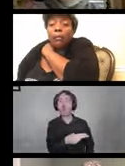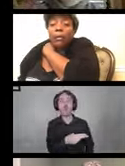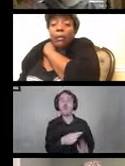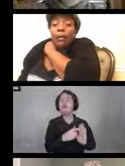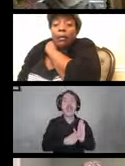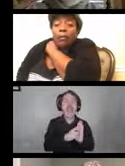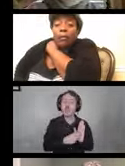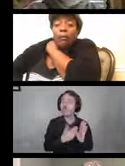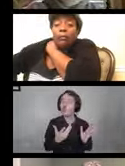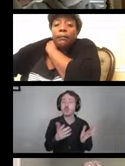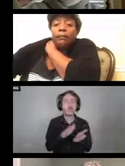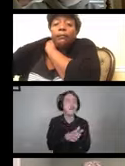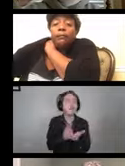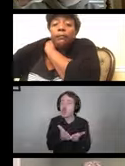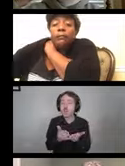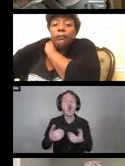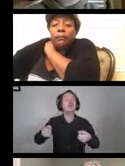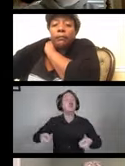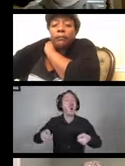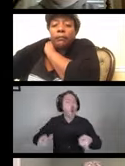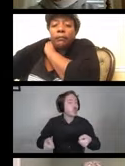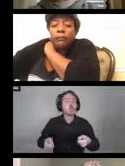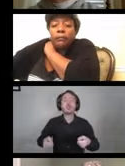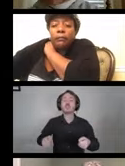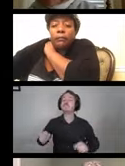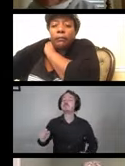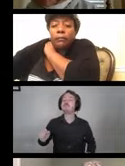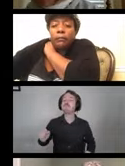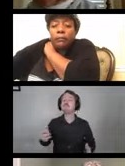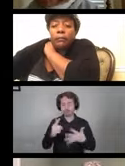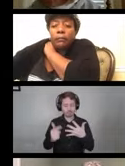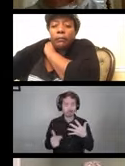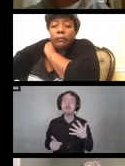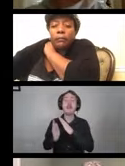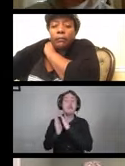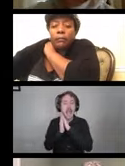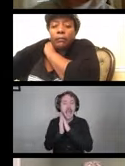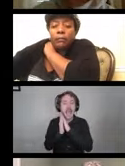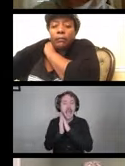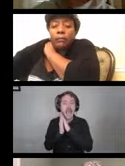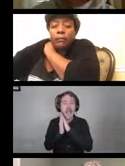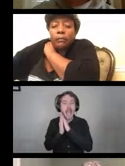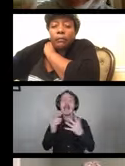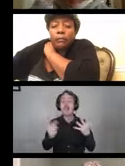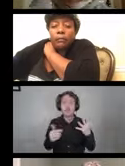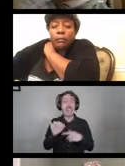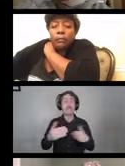and walkers and crunches and hospital beds. If you have the user manual for your device,